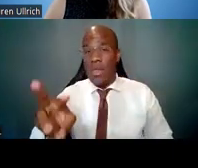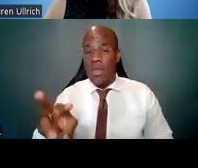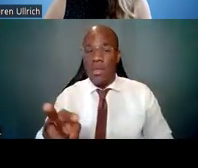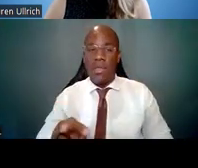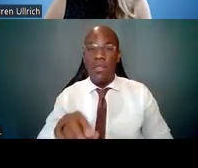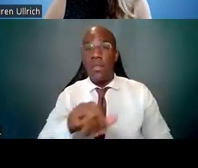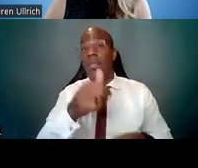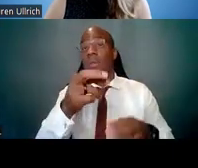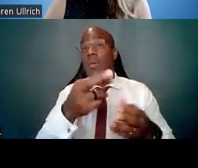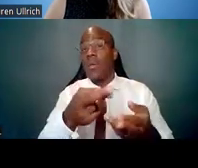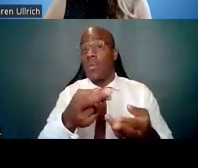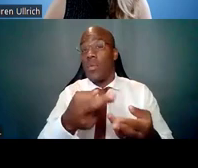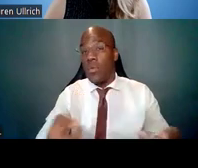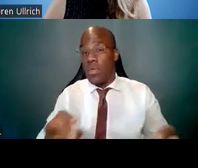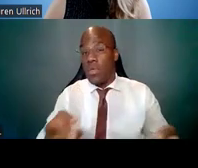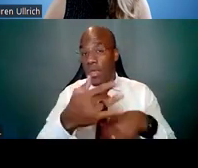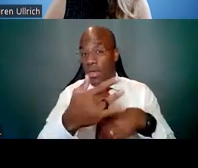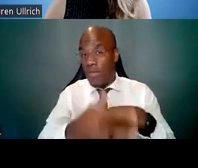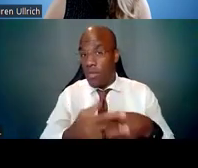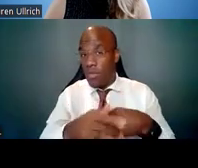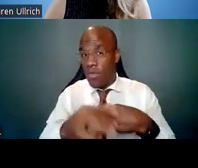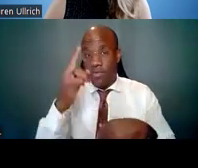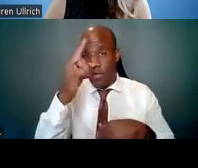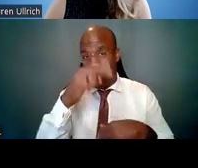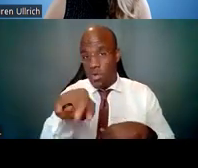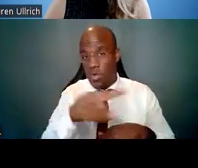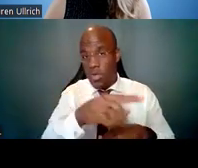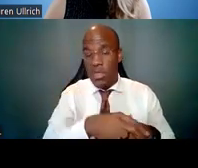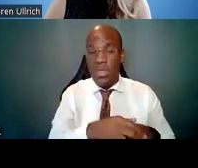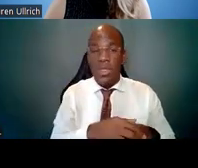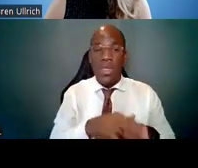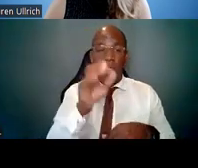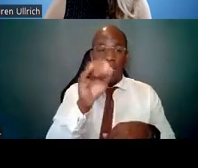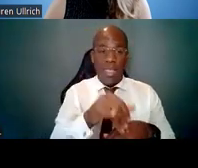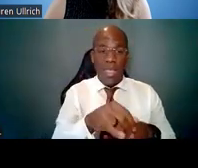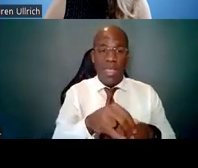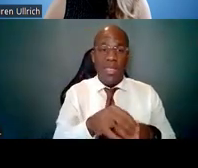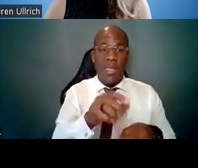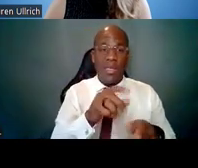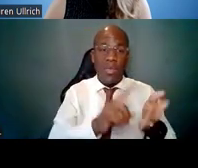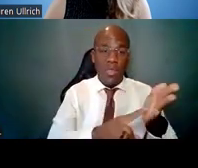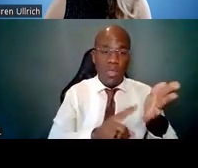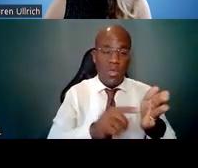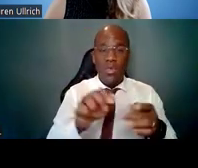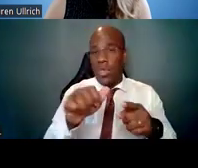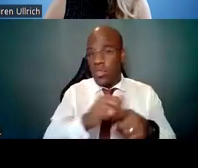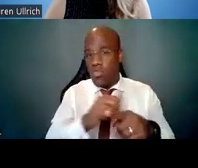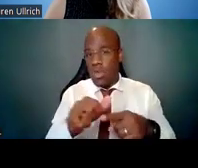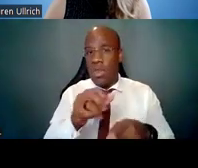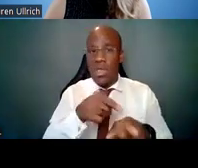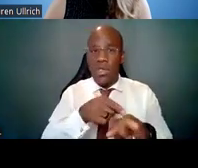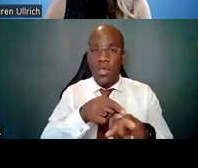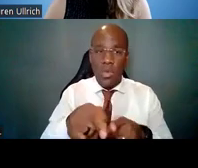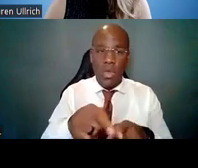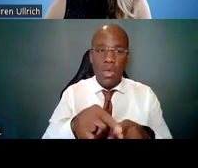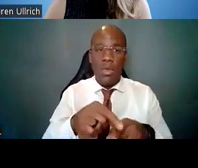Please note that the Research Training and Career Development website has a set of FAQ's that you can see at the upper